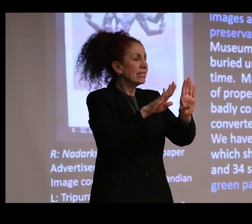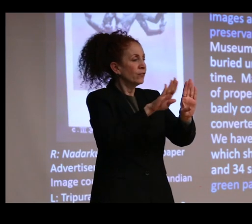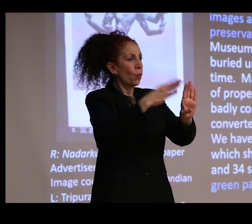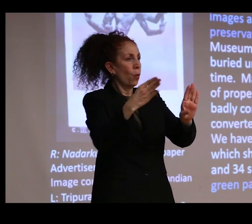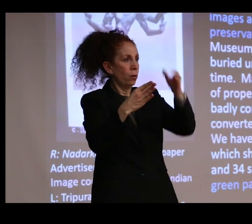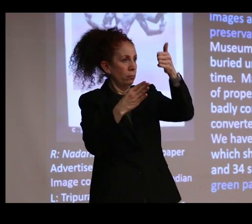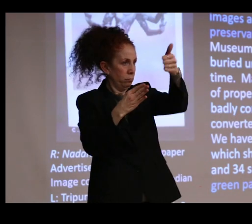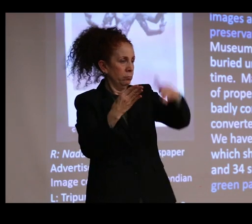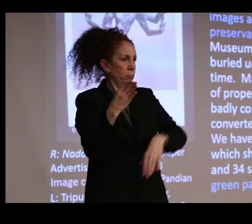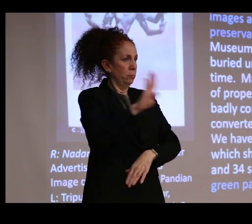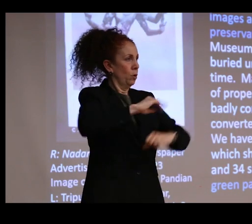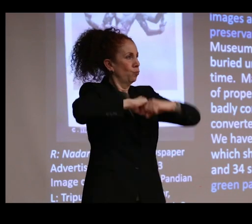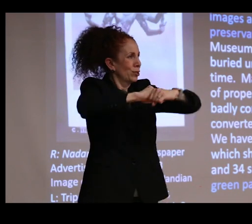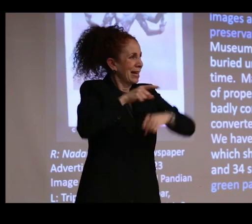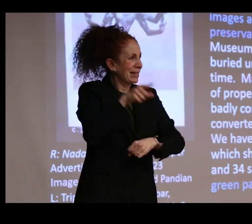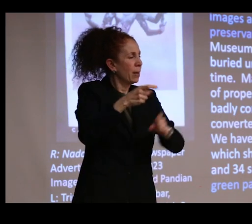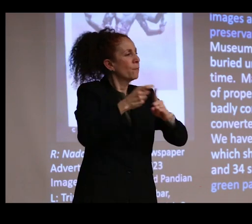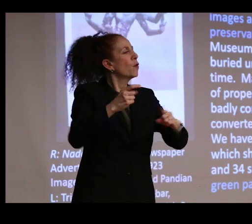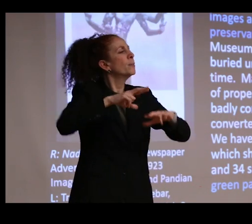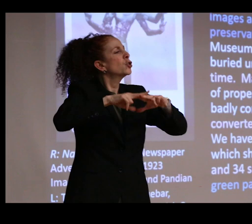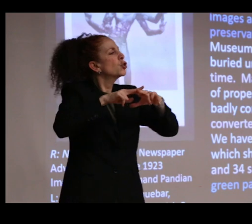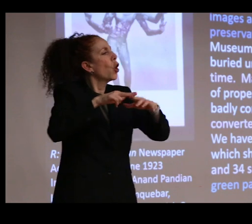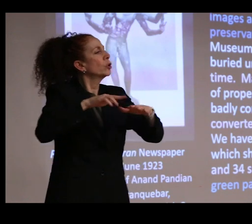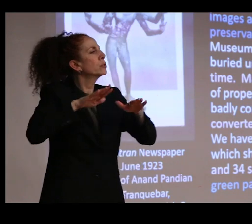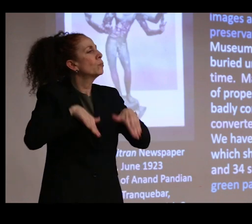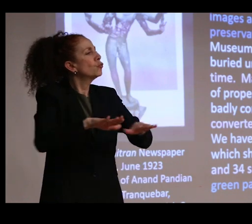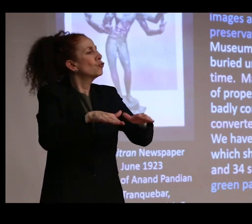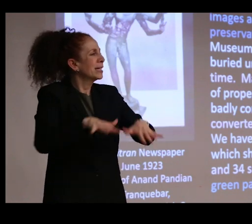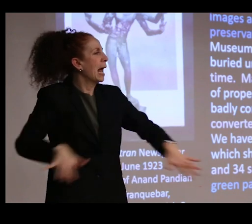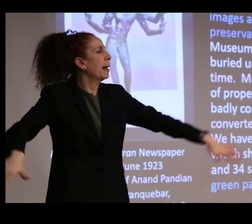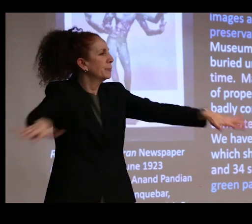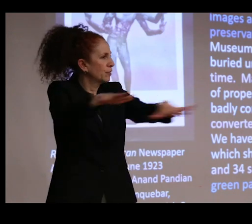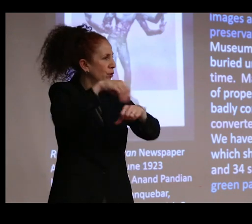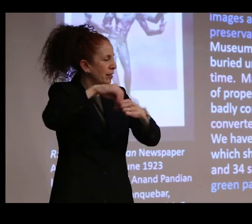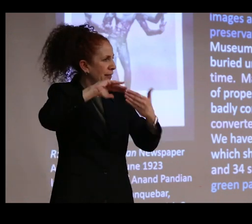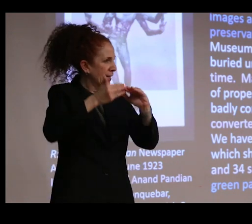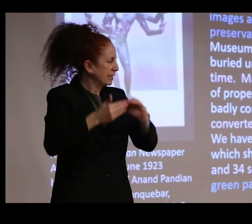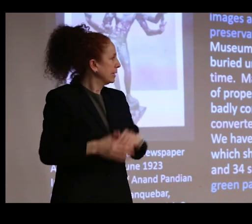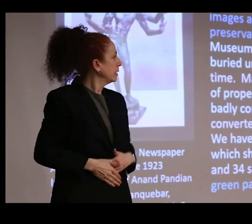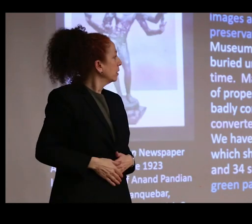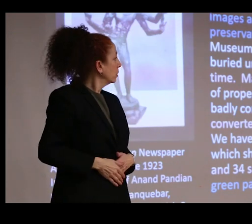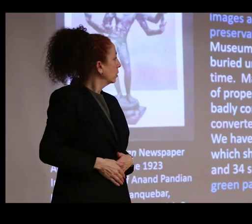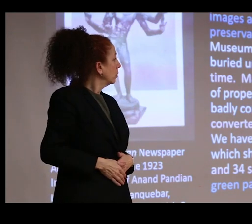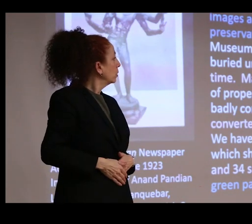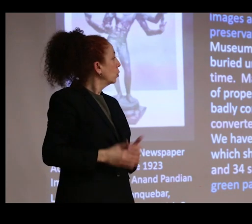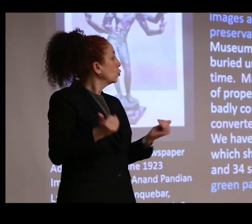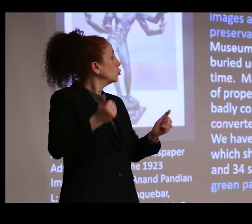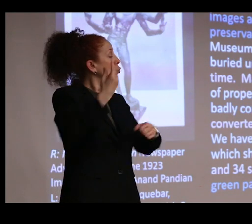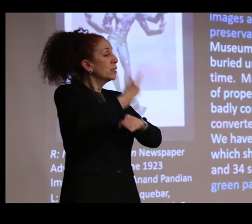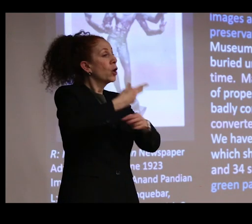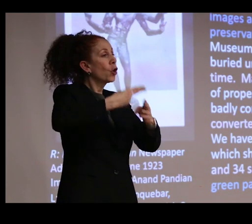from the salt-laden marine atmosphere of the city of Madras. And today, we would call this preventive conservation.